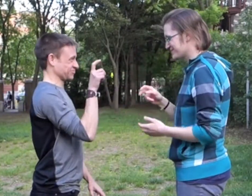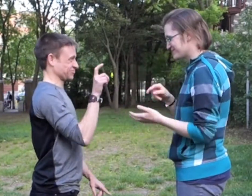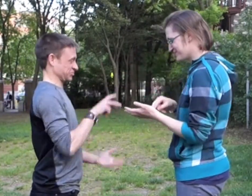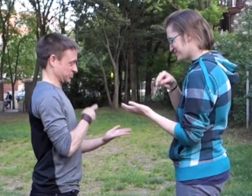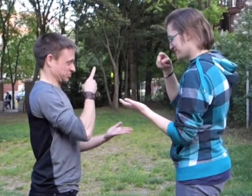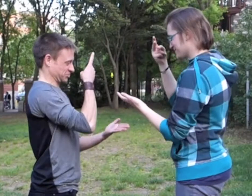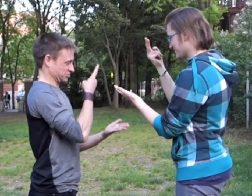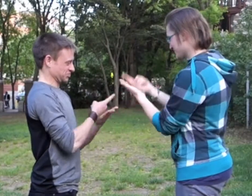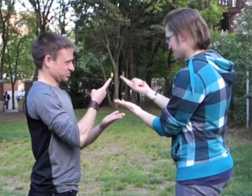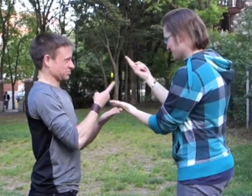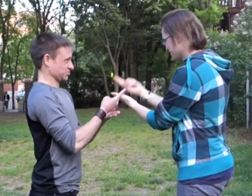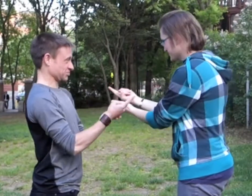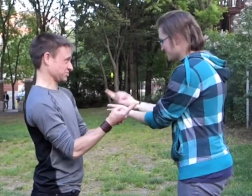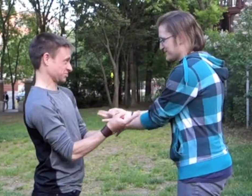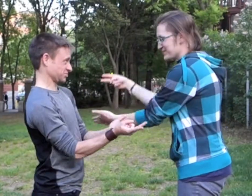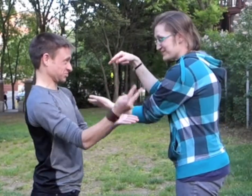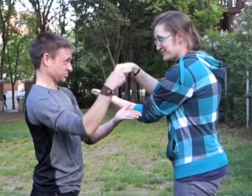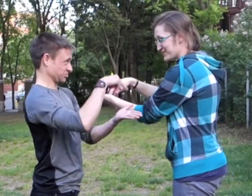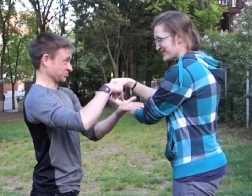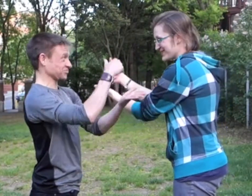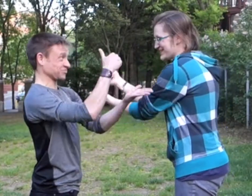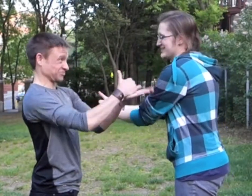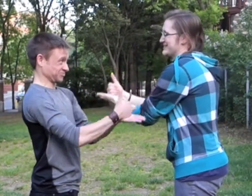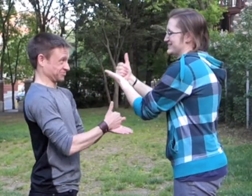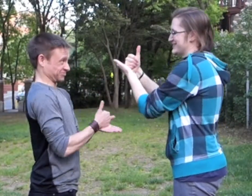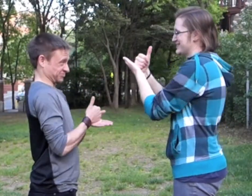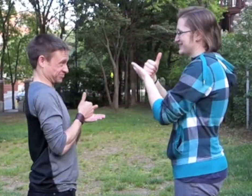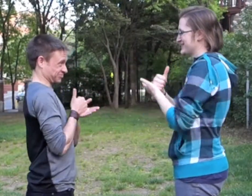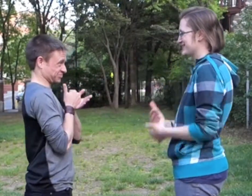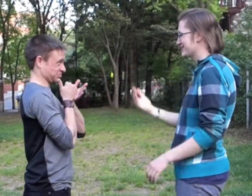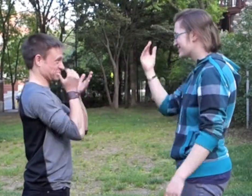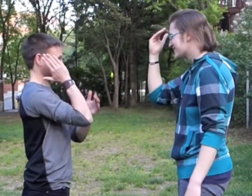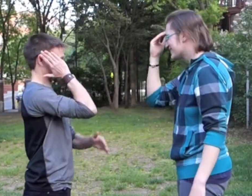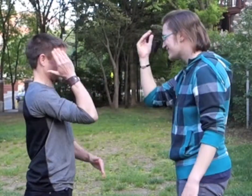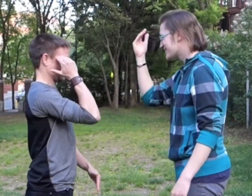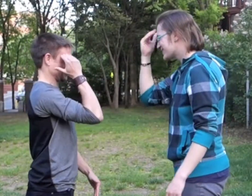You're gonna catch me, you're gonna catch if I fall